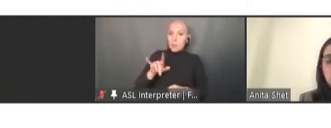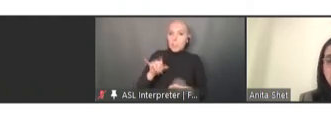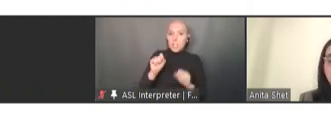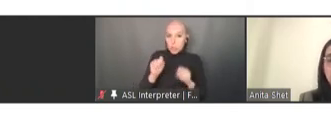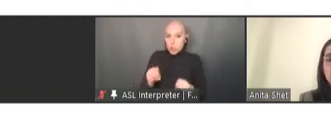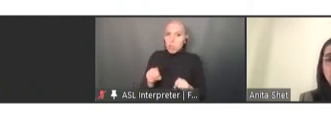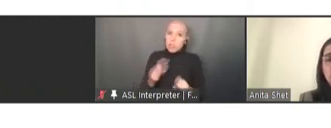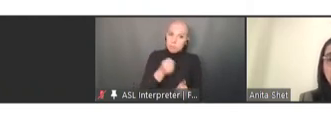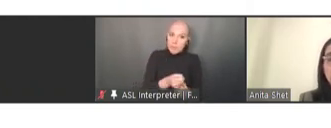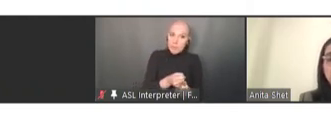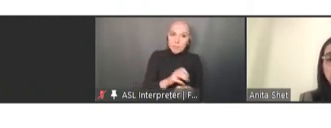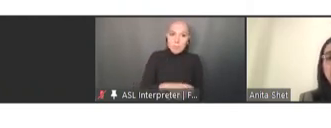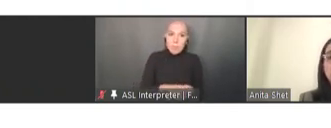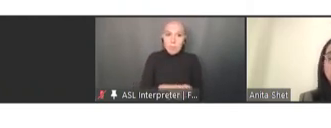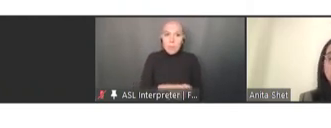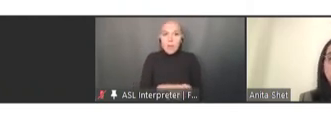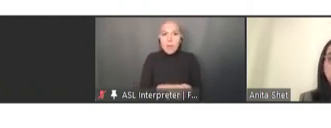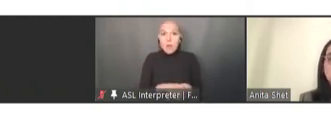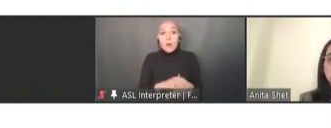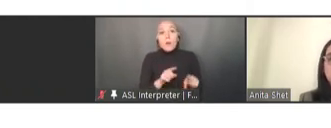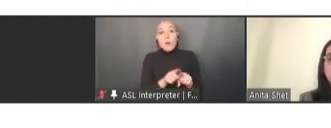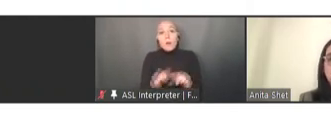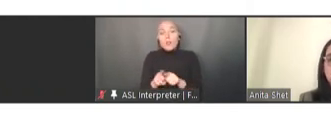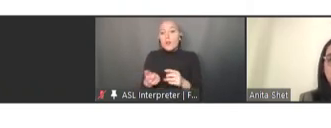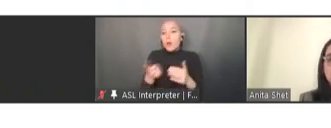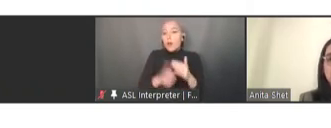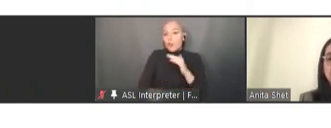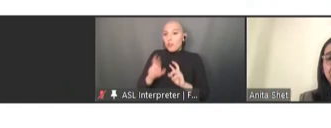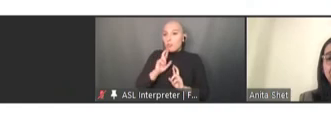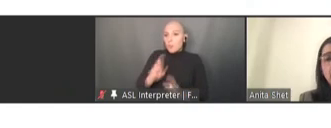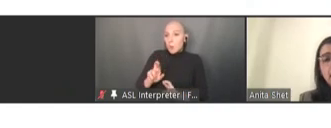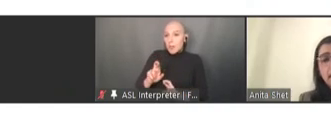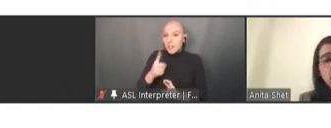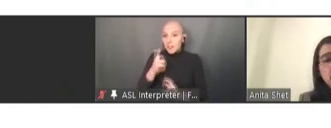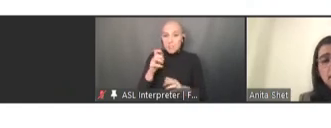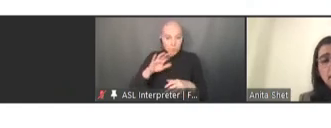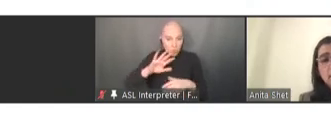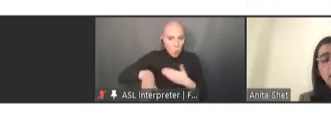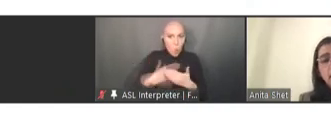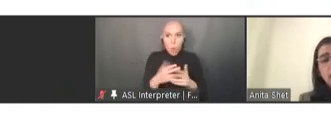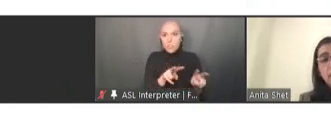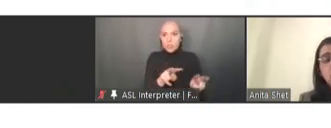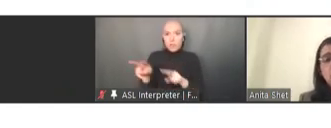because the whole surveillance system was also disrupted. And then health-seeking behavior was